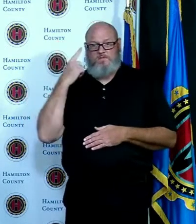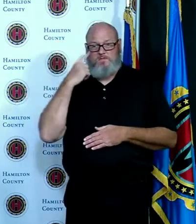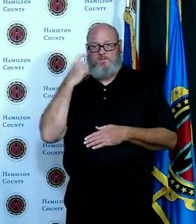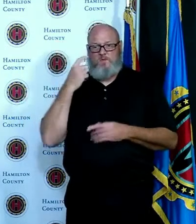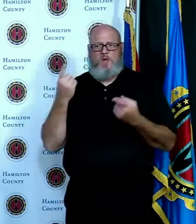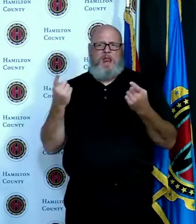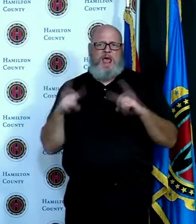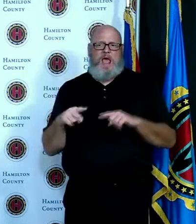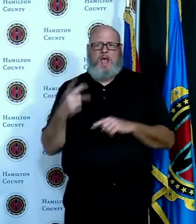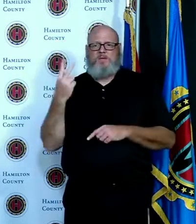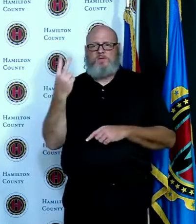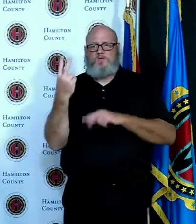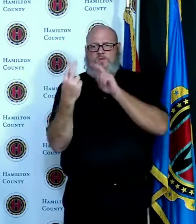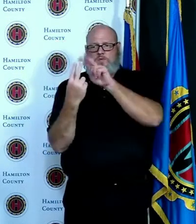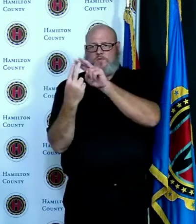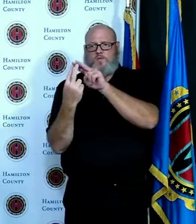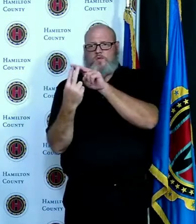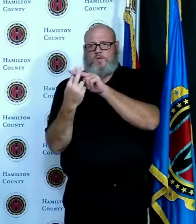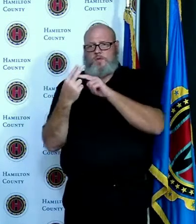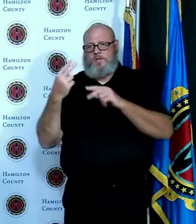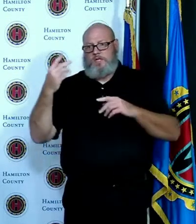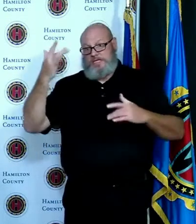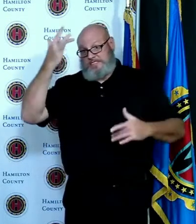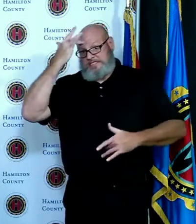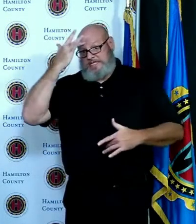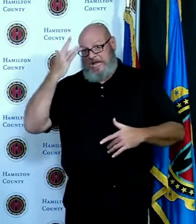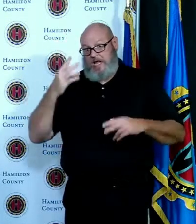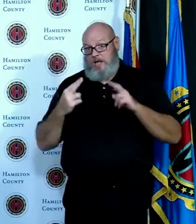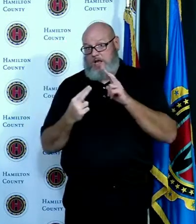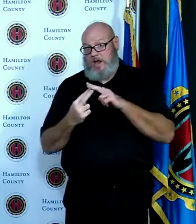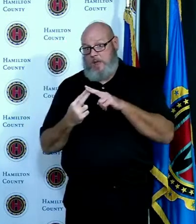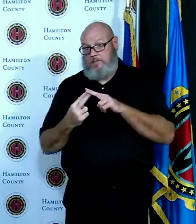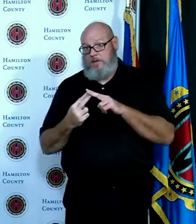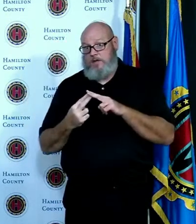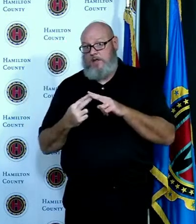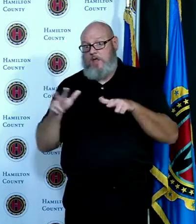in to vote and and some of the things said to them I was just wondering where kind of you all